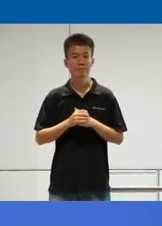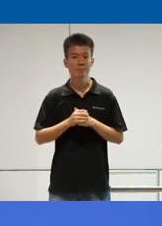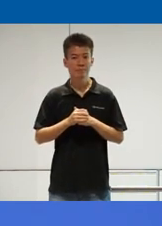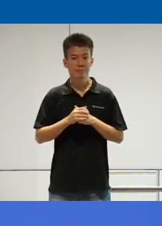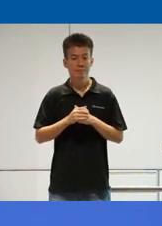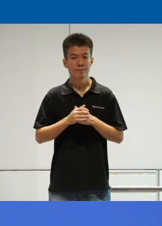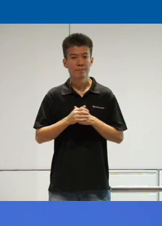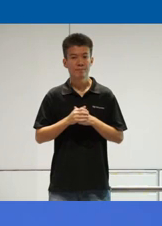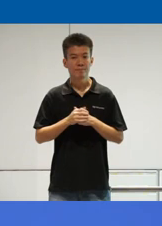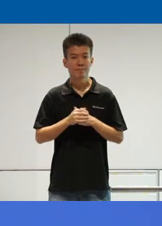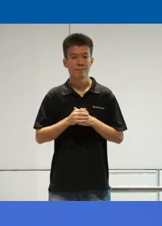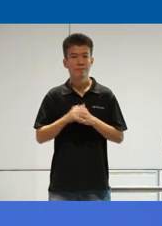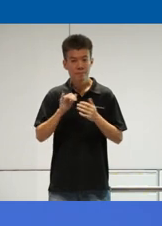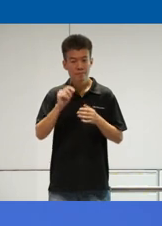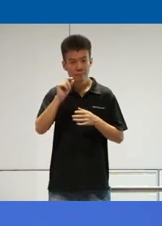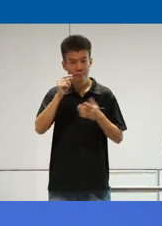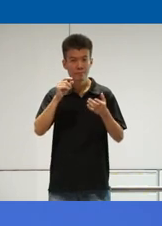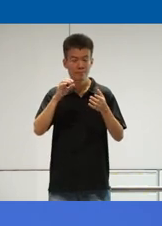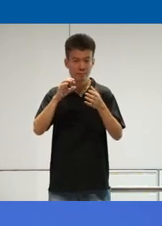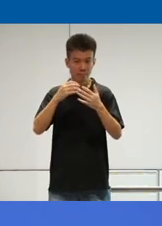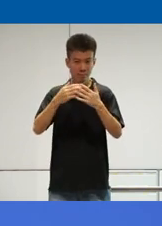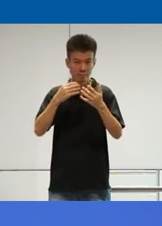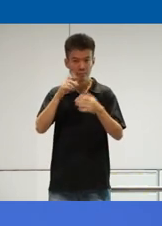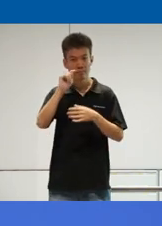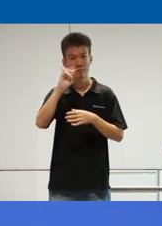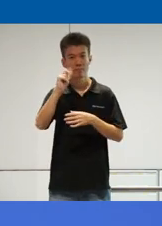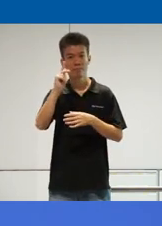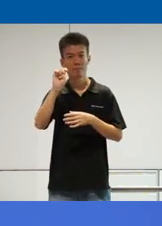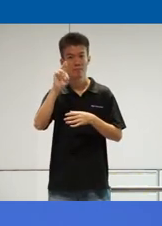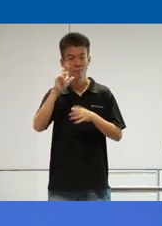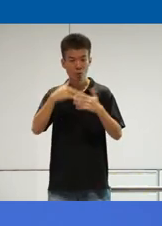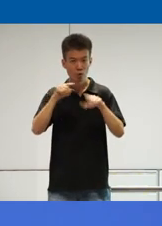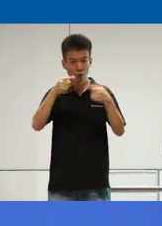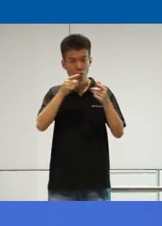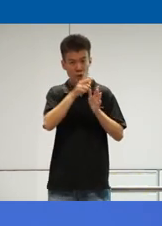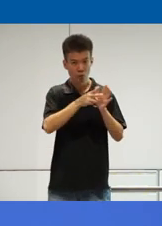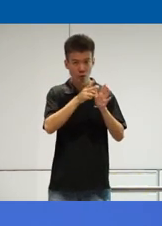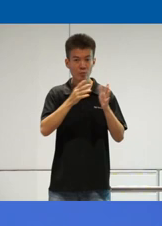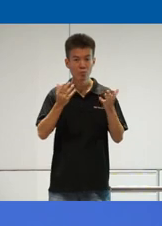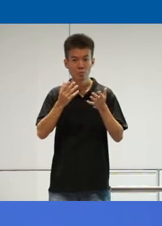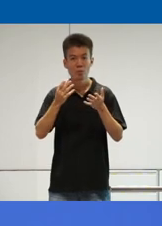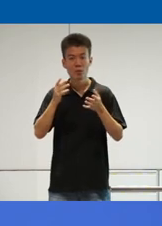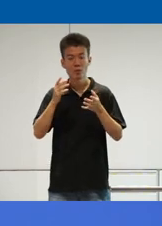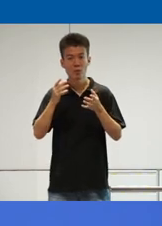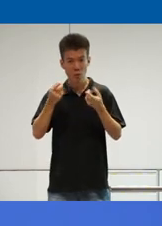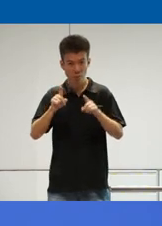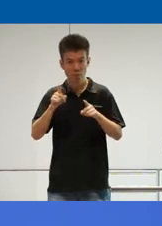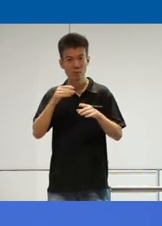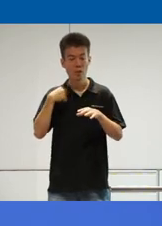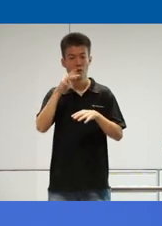bit of a Linker before we go on to to the videos right so what happens is we have Microsoft here